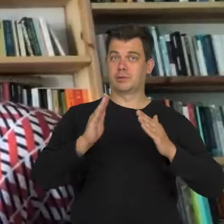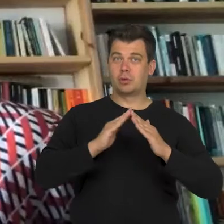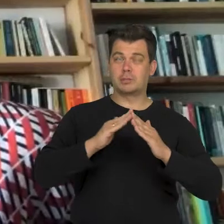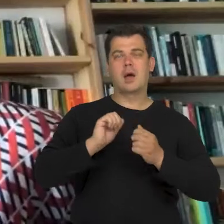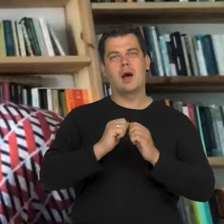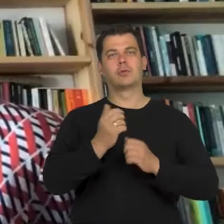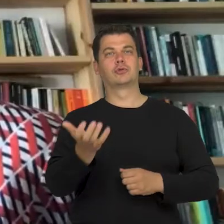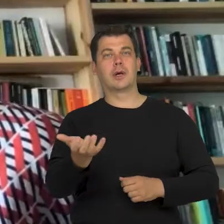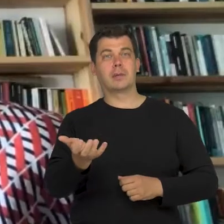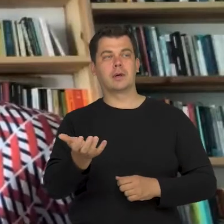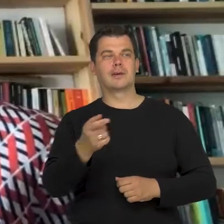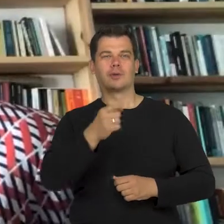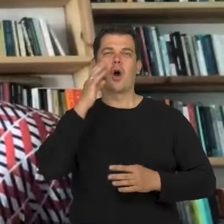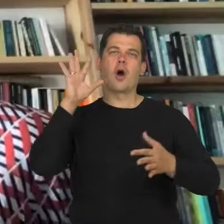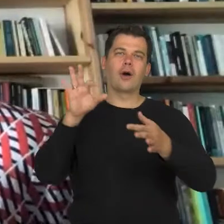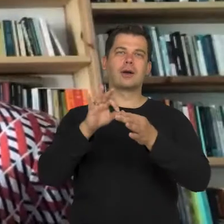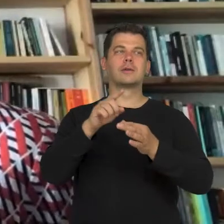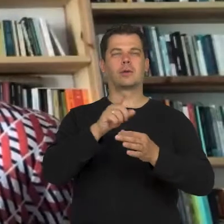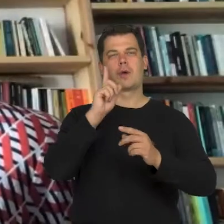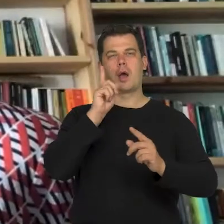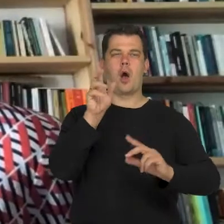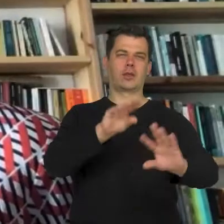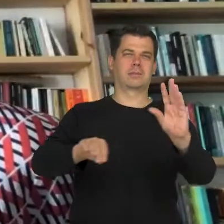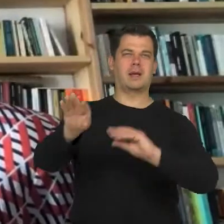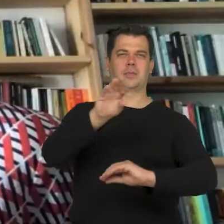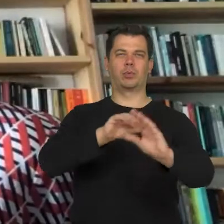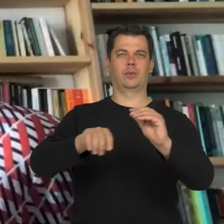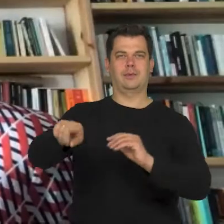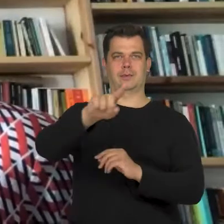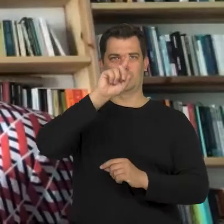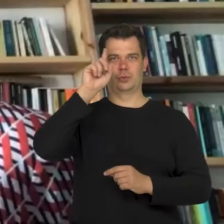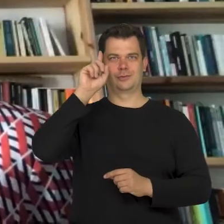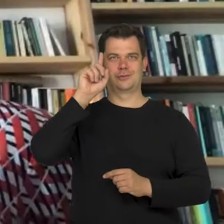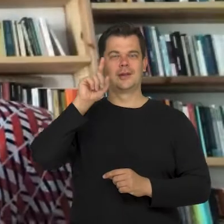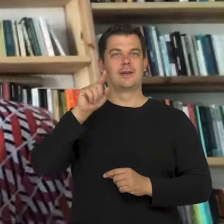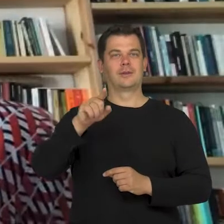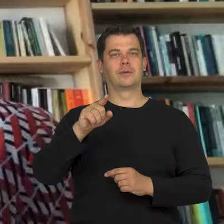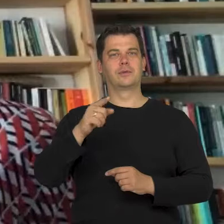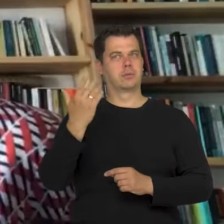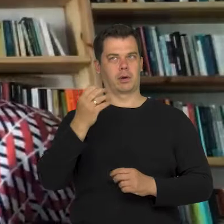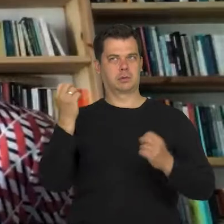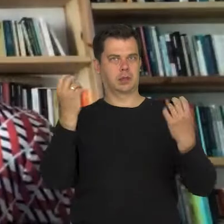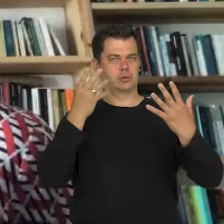are perceived as those who manipulate the feelings of others. To be honest, that really surprised me